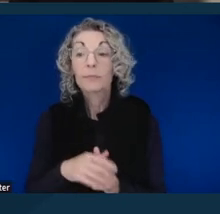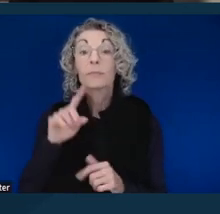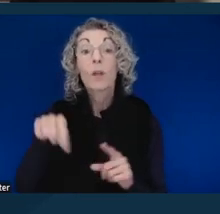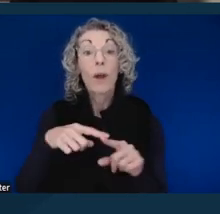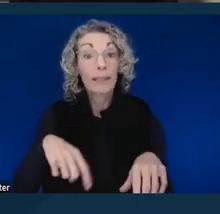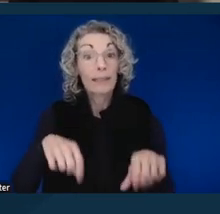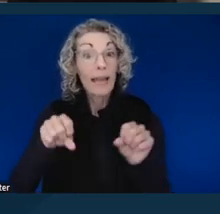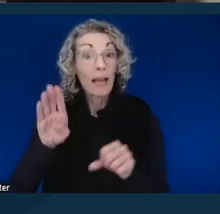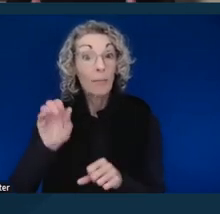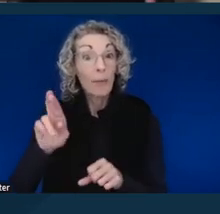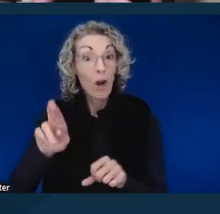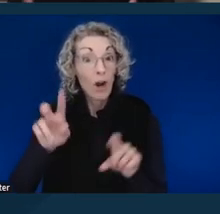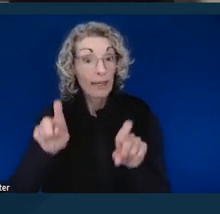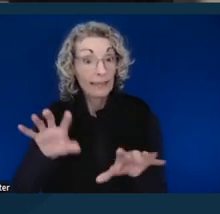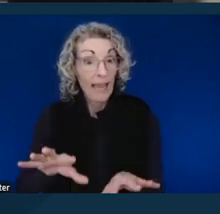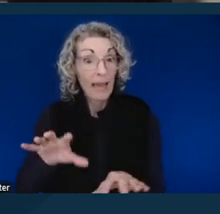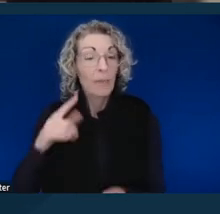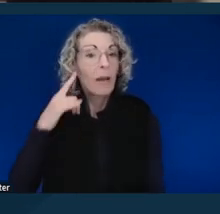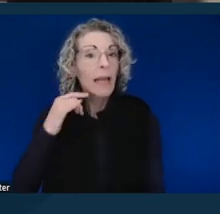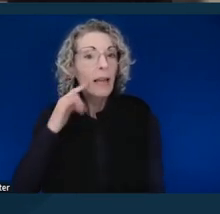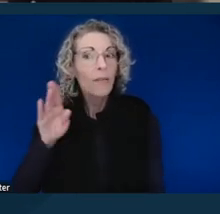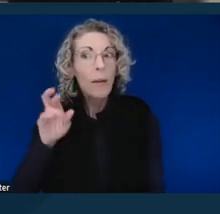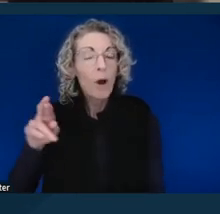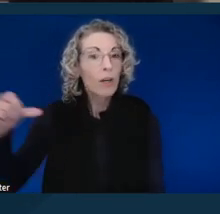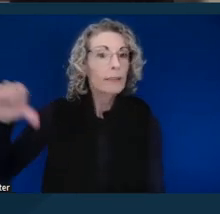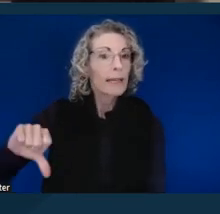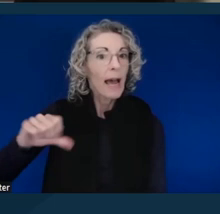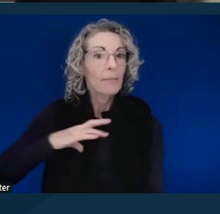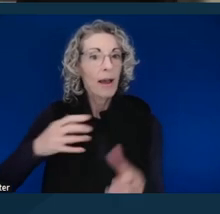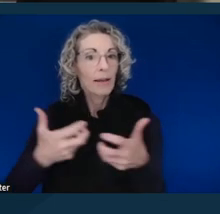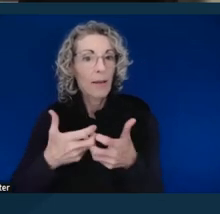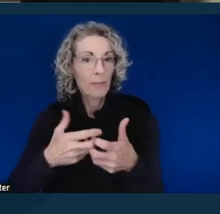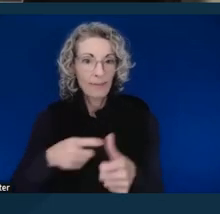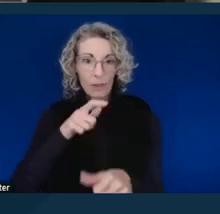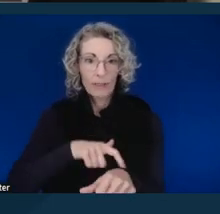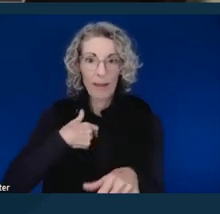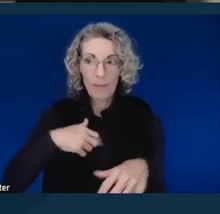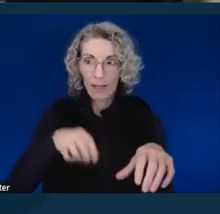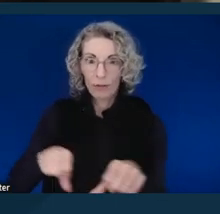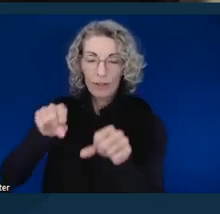the California Bar denied my accommodations on the very first time that I took it and went on to take the bar a number